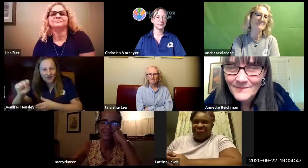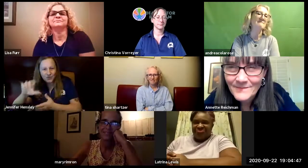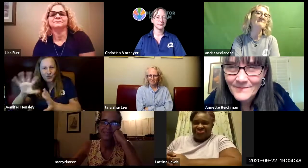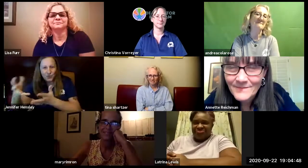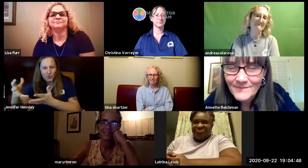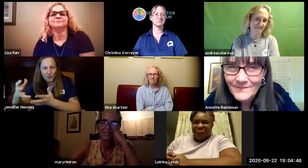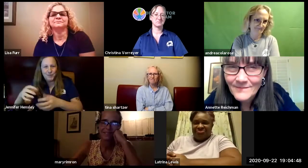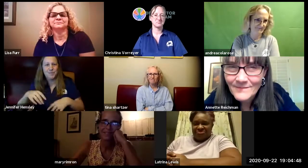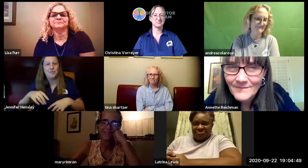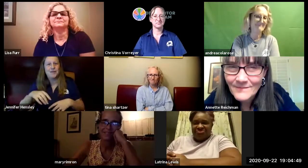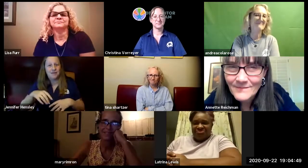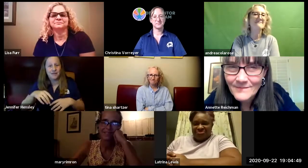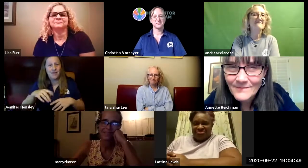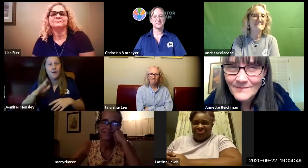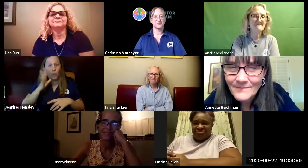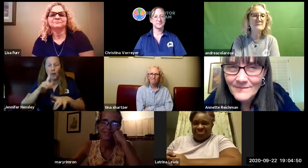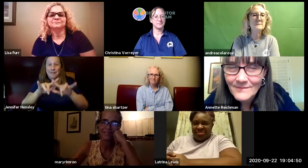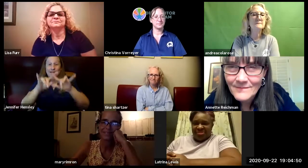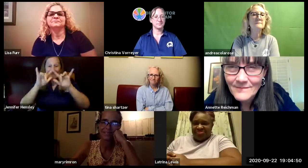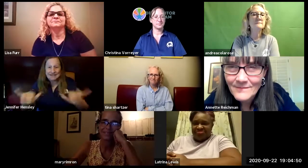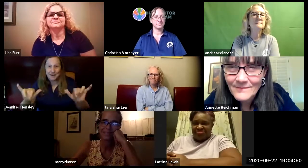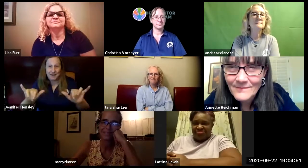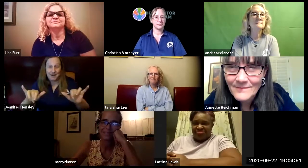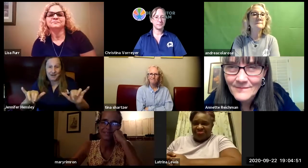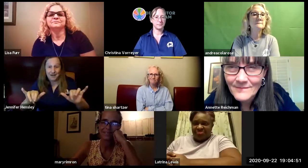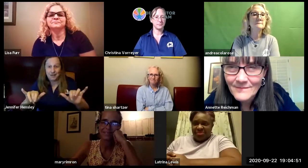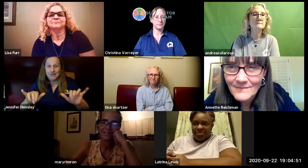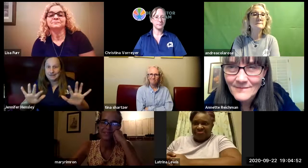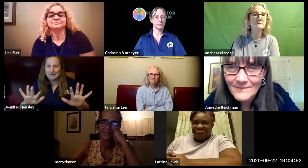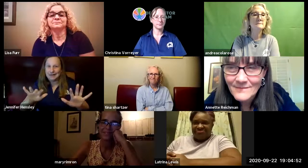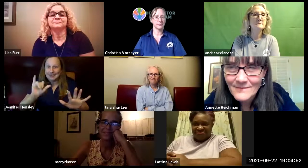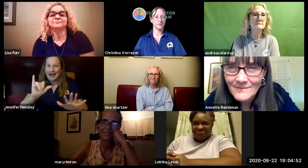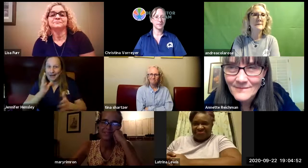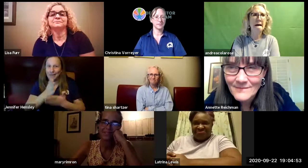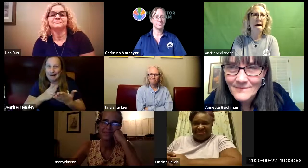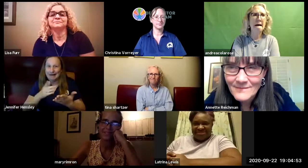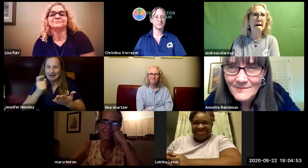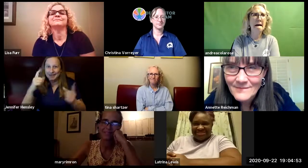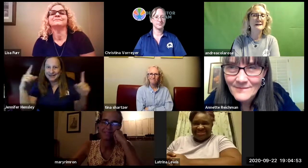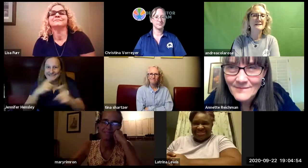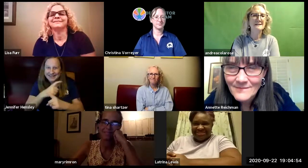elementary middle school and high school groups